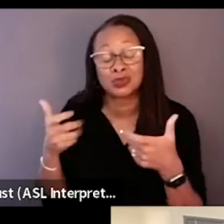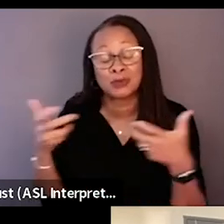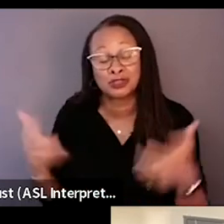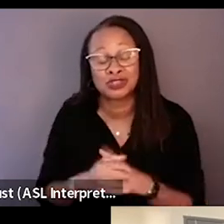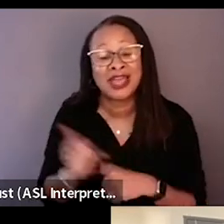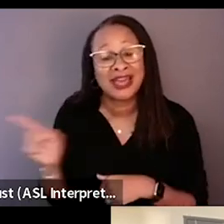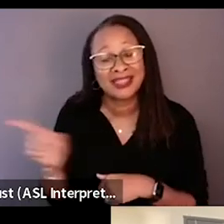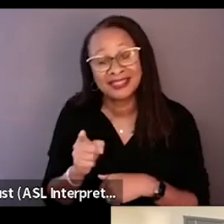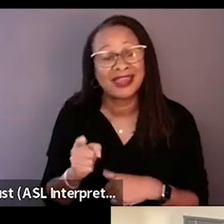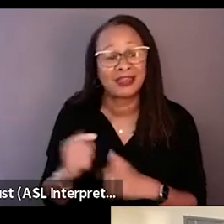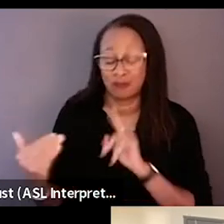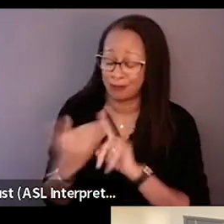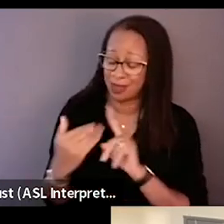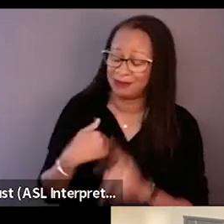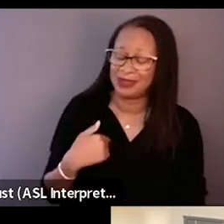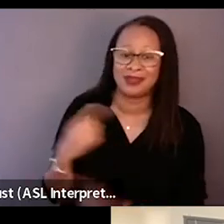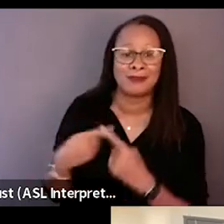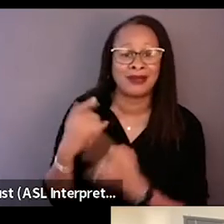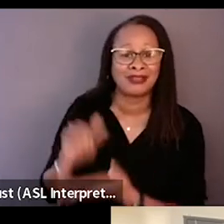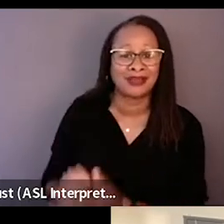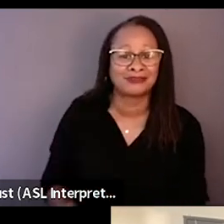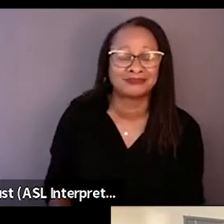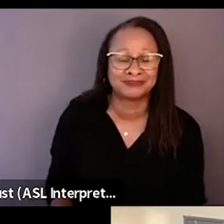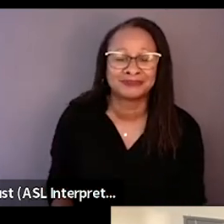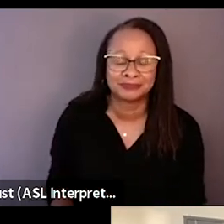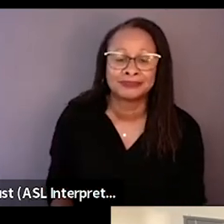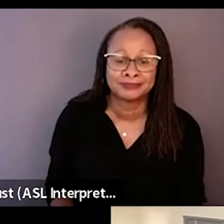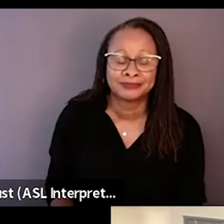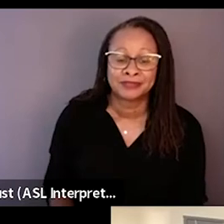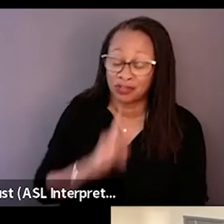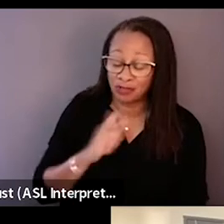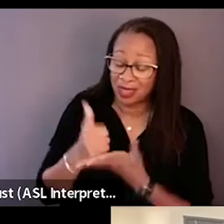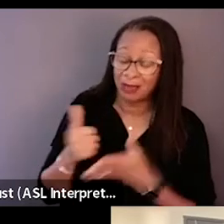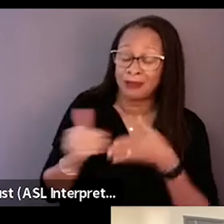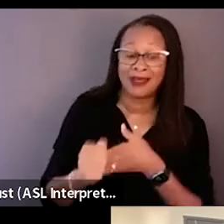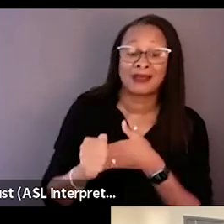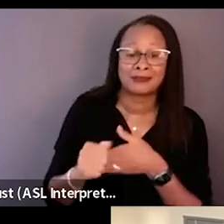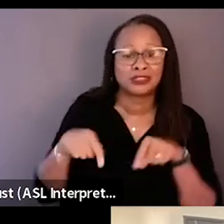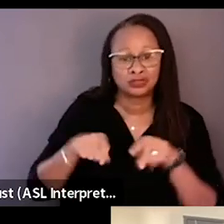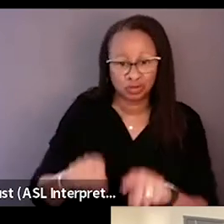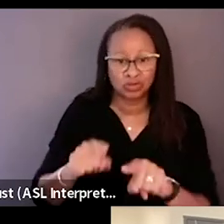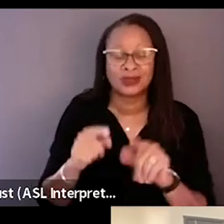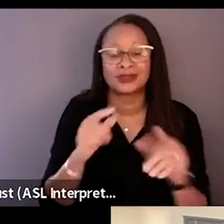that reminded me of that and really I think helped guide me along the edit process to get the film